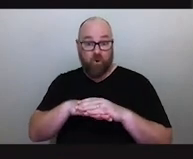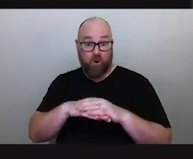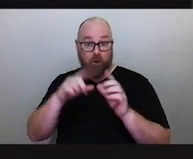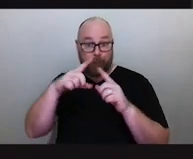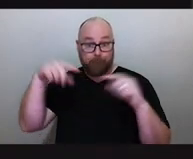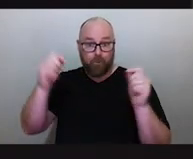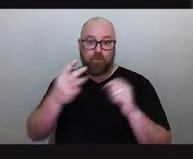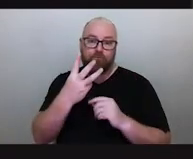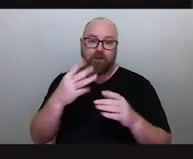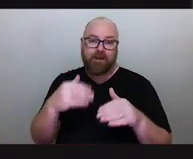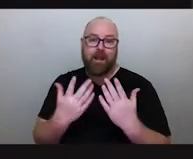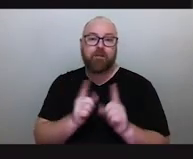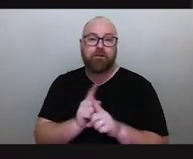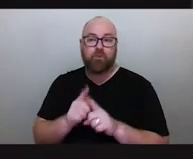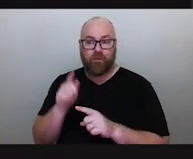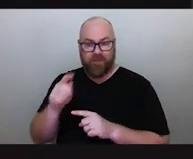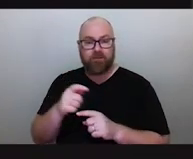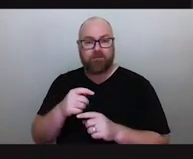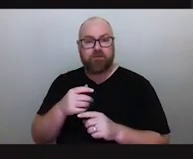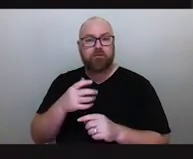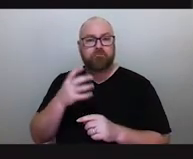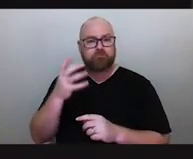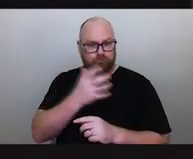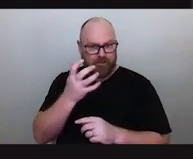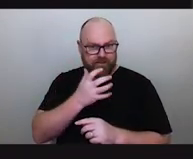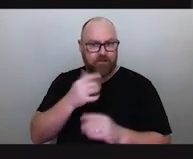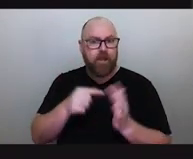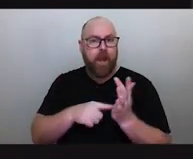it's most intense and the tides are quite big.